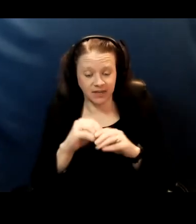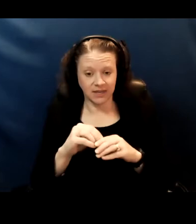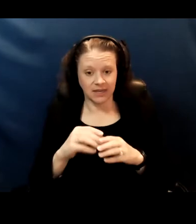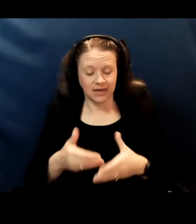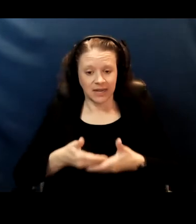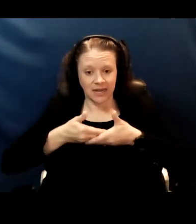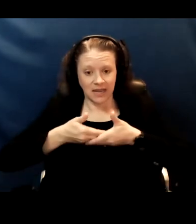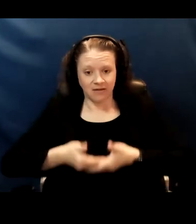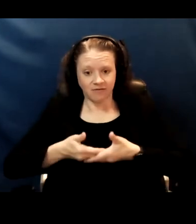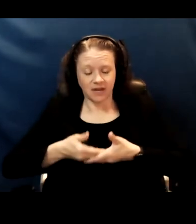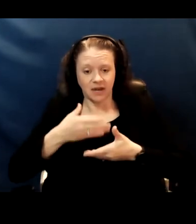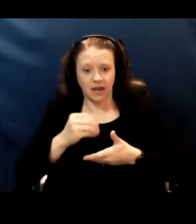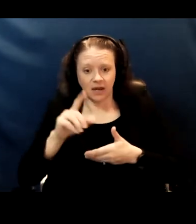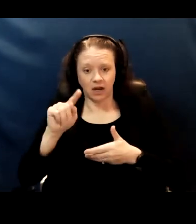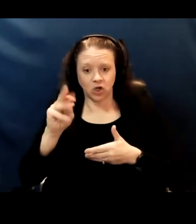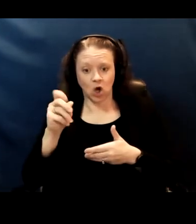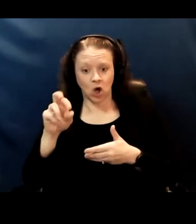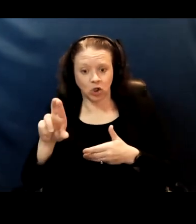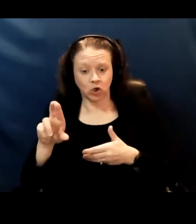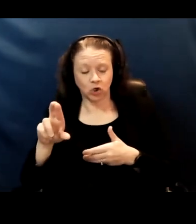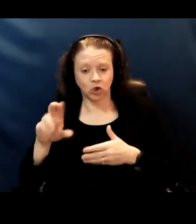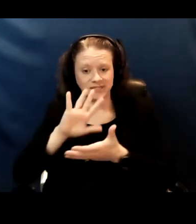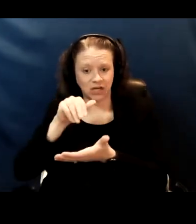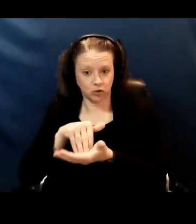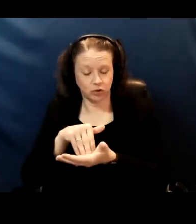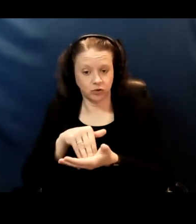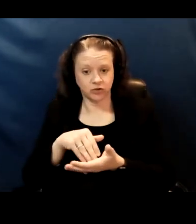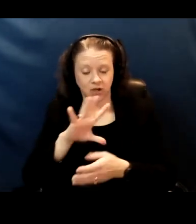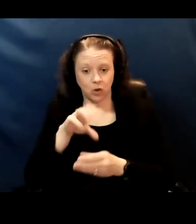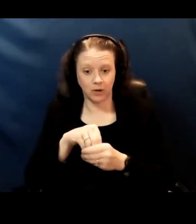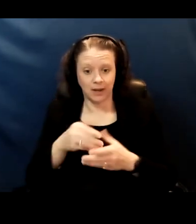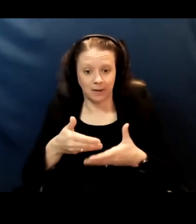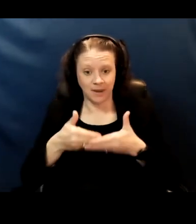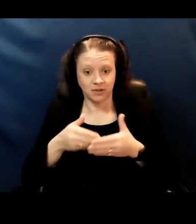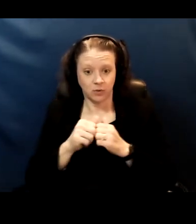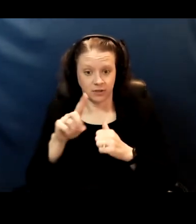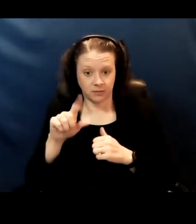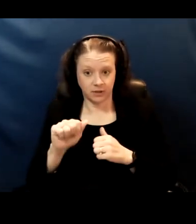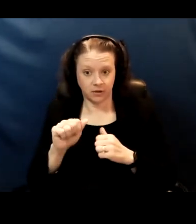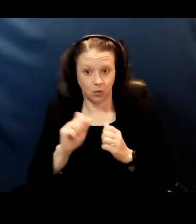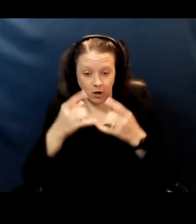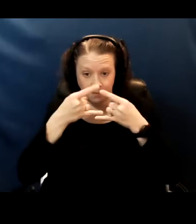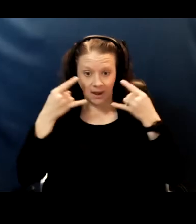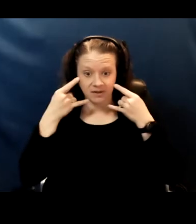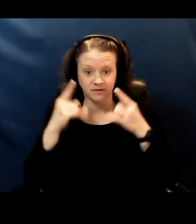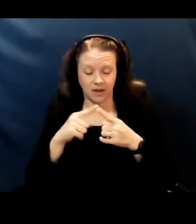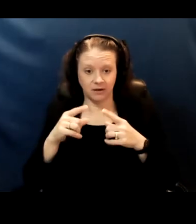including babies with disabilities where masks and social distancing isn't usually workable?